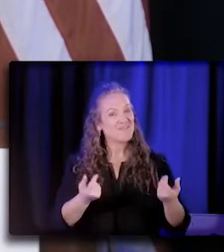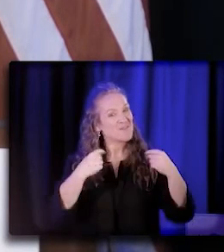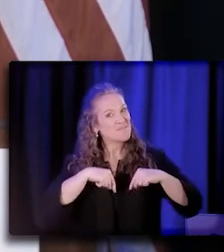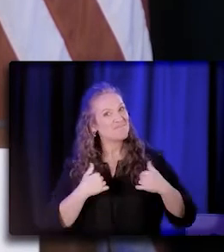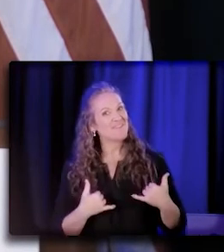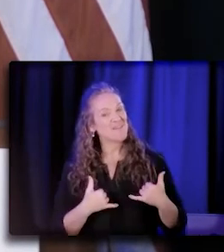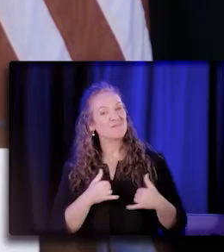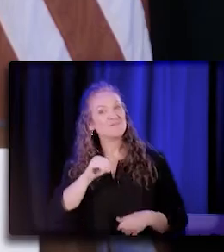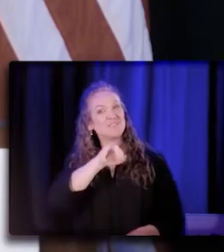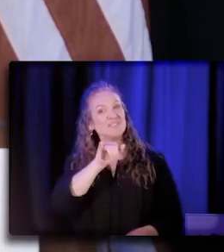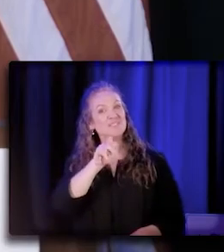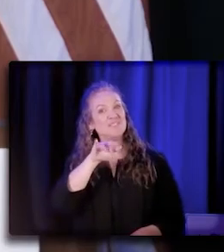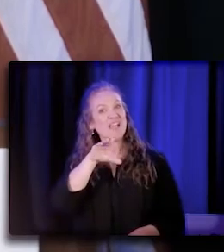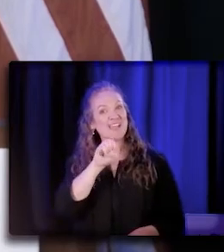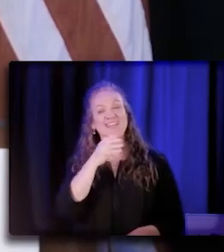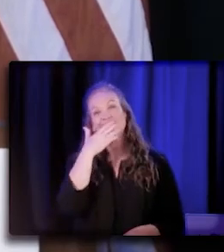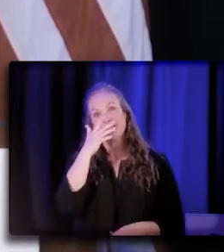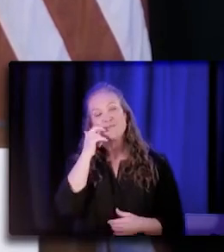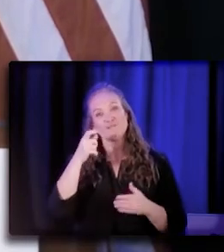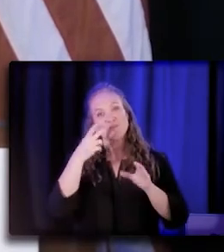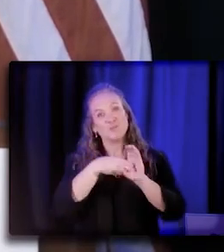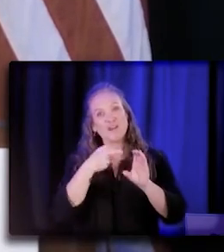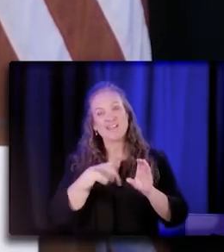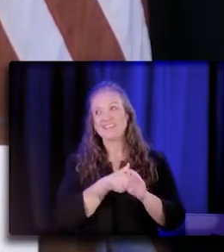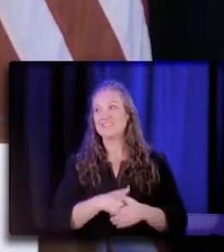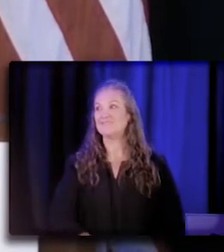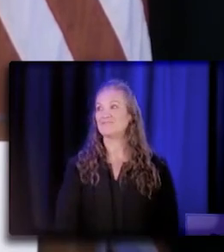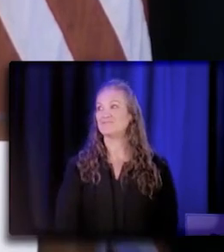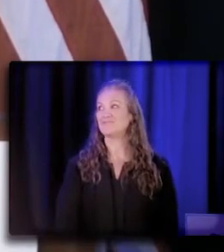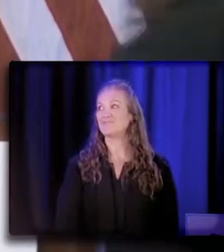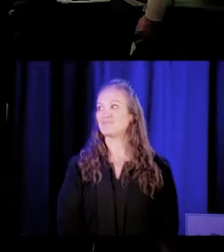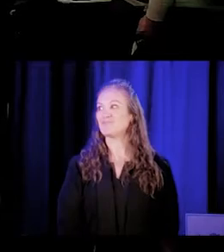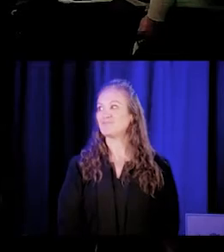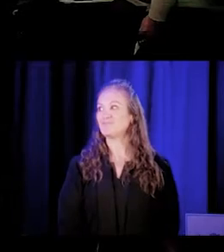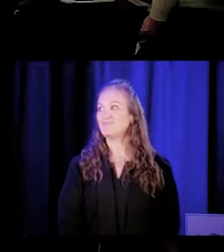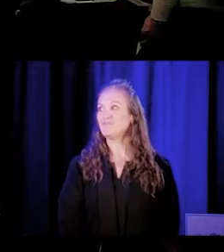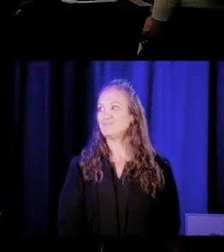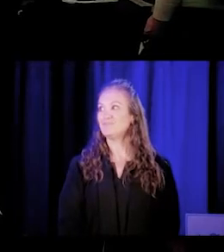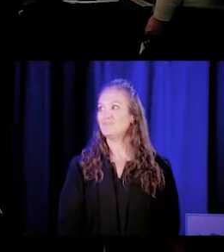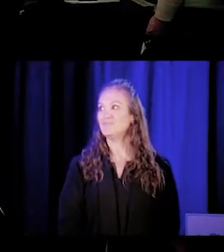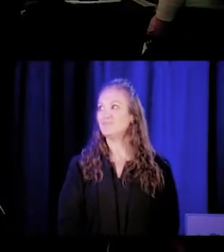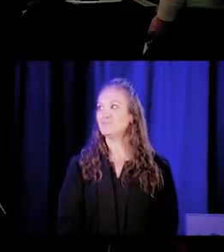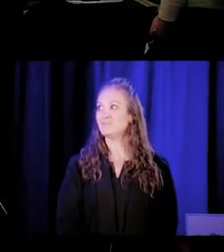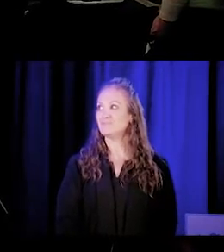thank you so much for joining us today. (audience applauding)